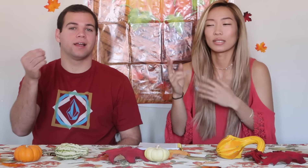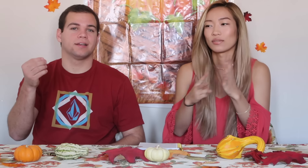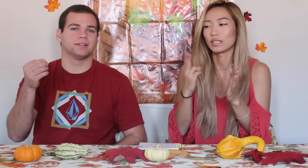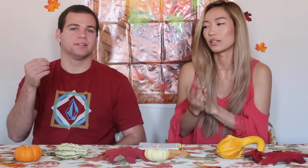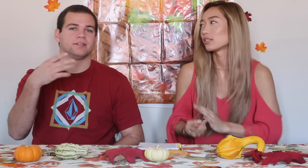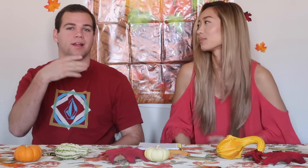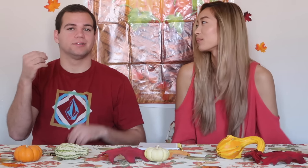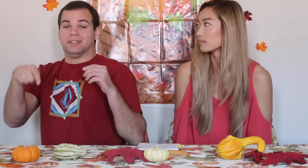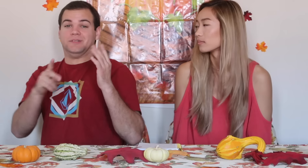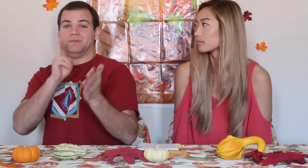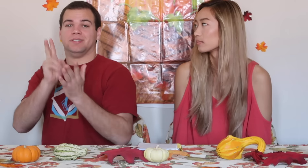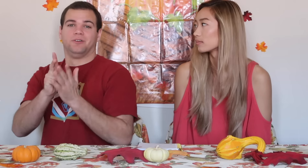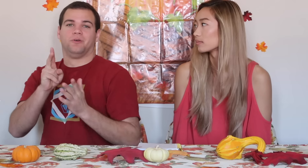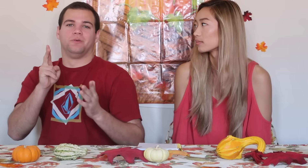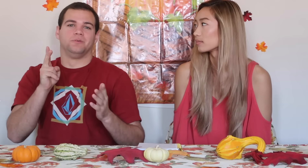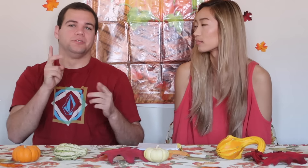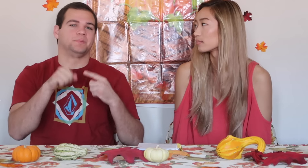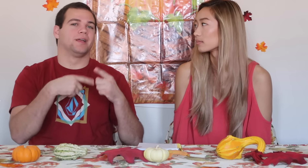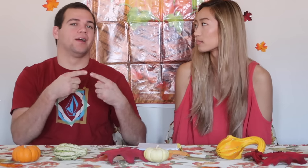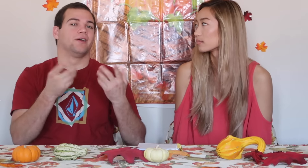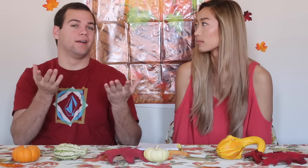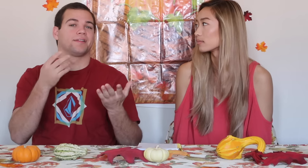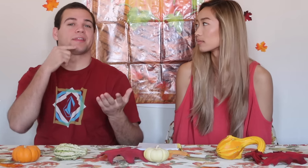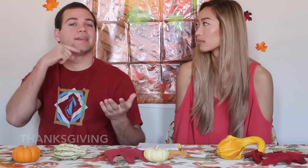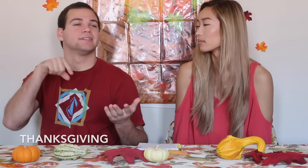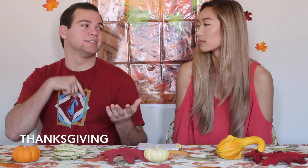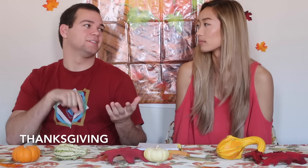and this video is about what? Thanksgiving!